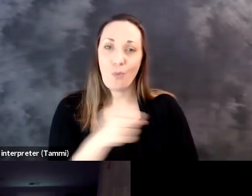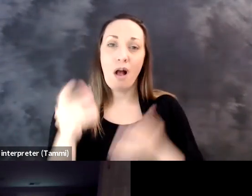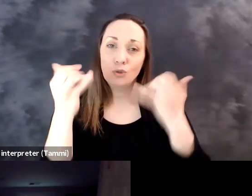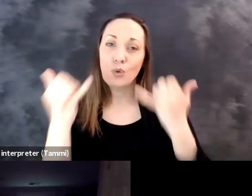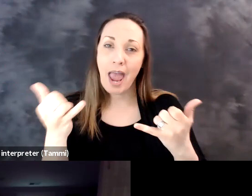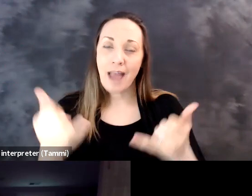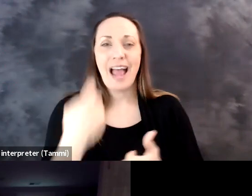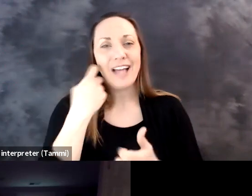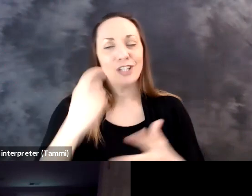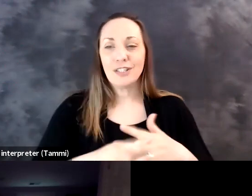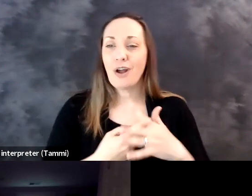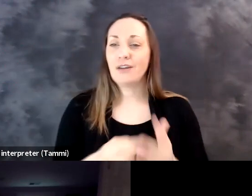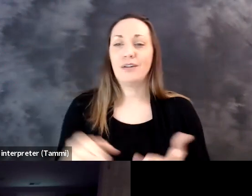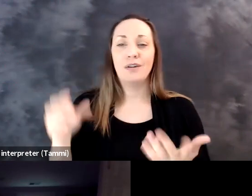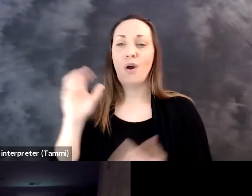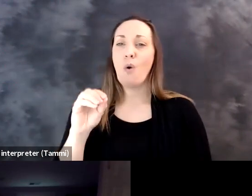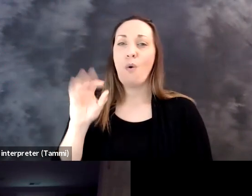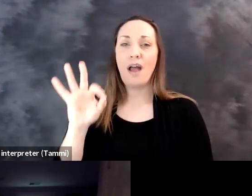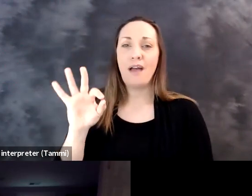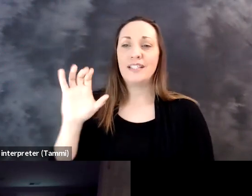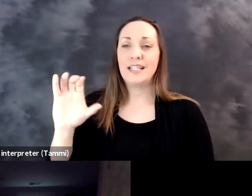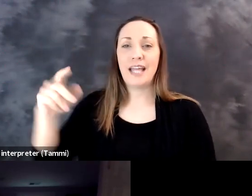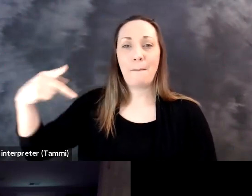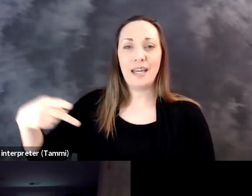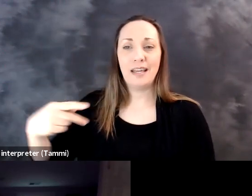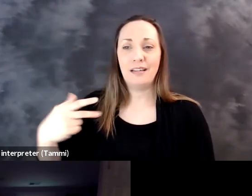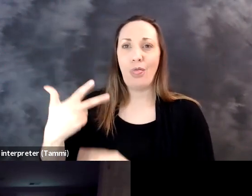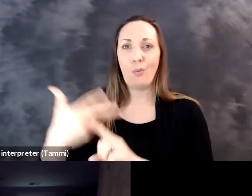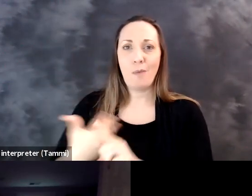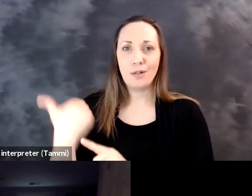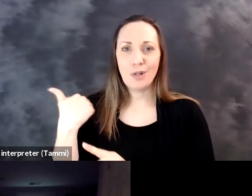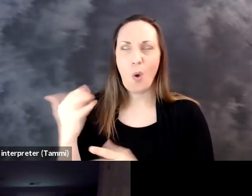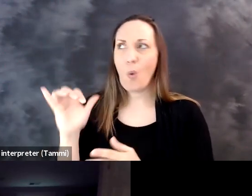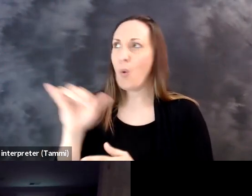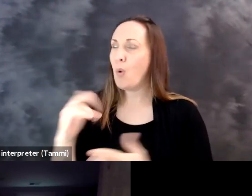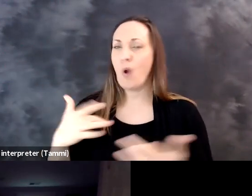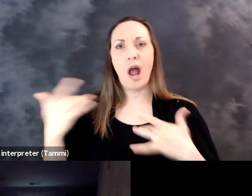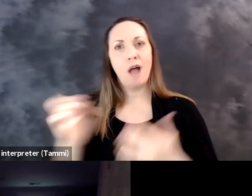It's terrific to be here with you all today.